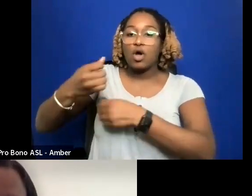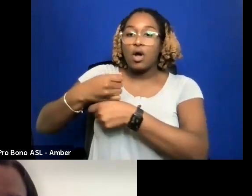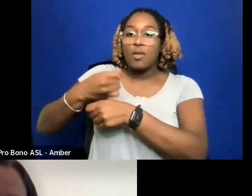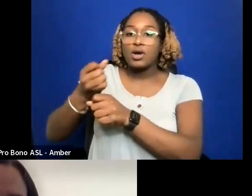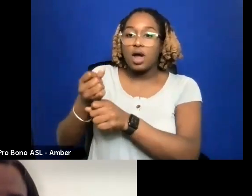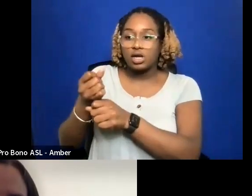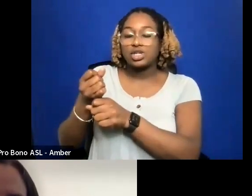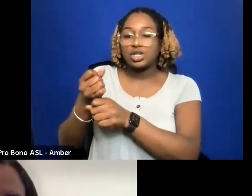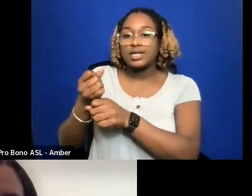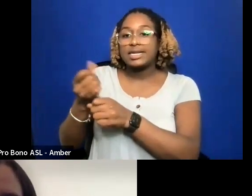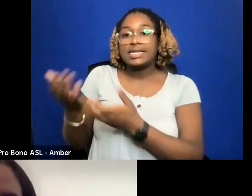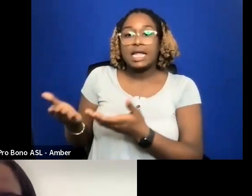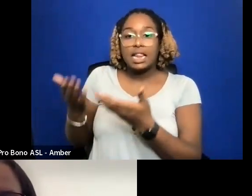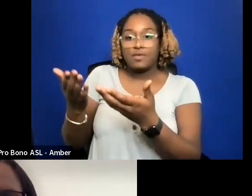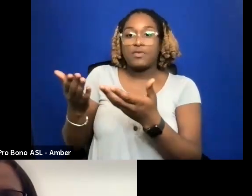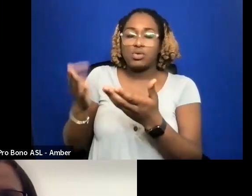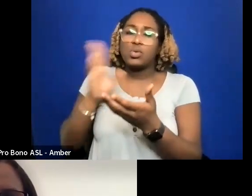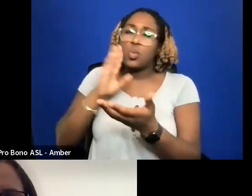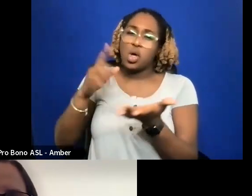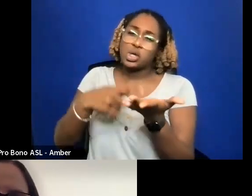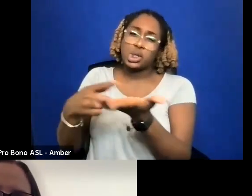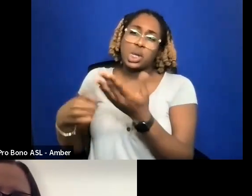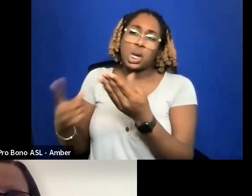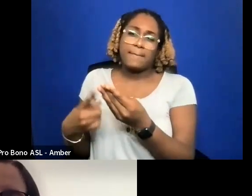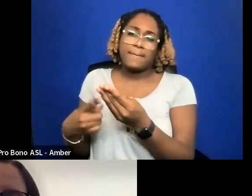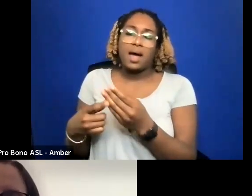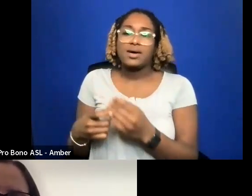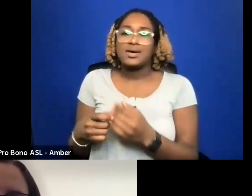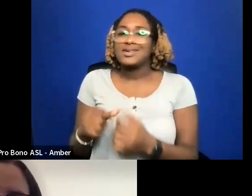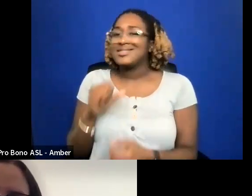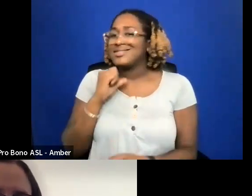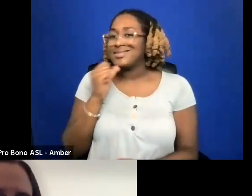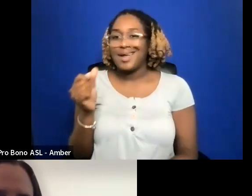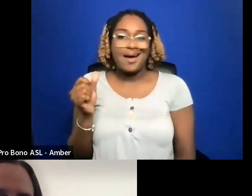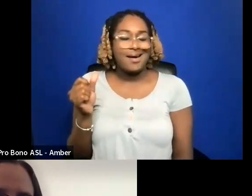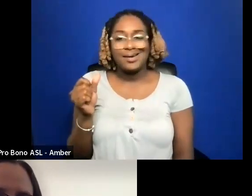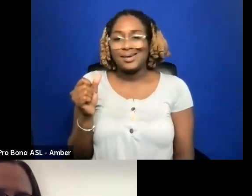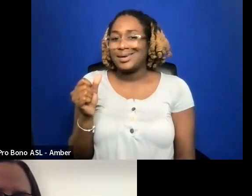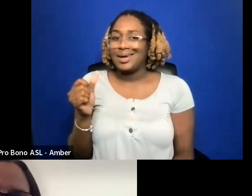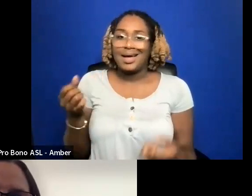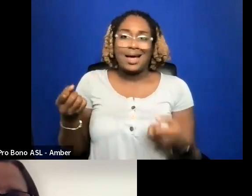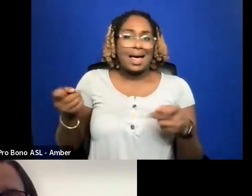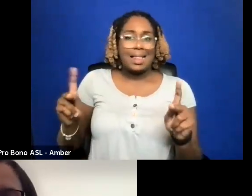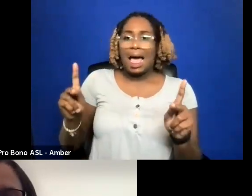AND NOT TO NECESSARILY ALLOW THE DISTRIBUTOR TO BECAUSE AT THE END OF THE CONTRACT, DISTRIBUTORS